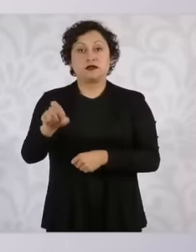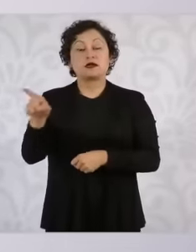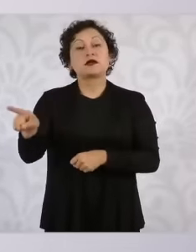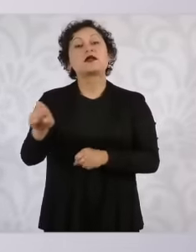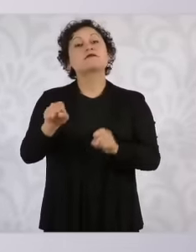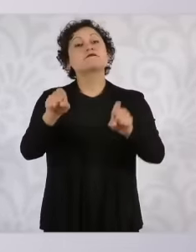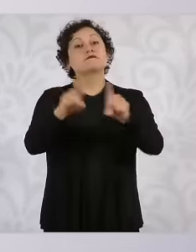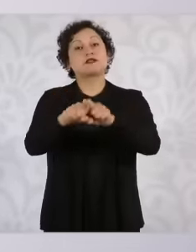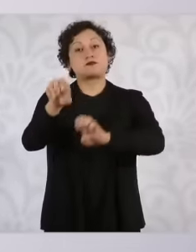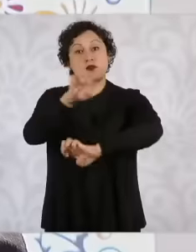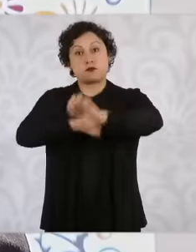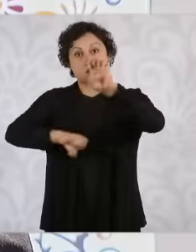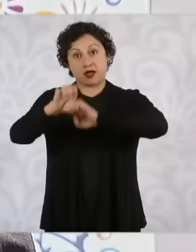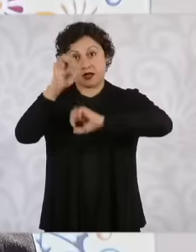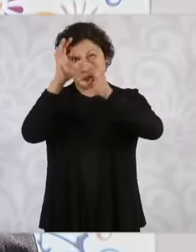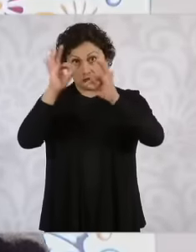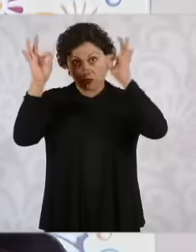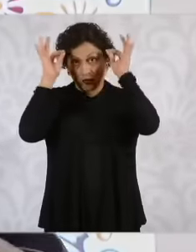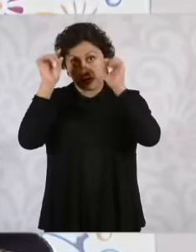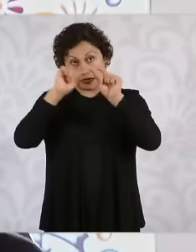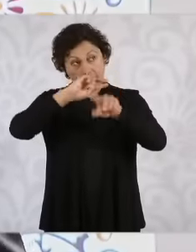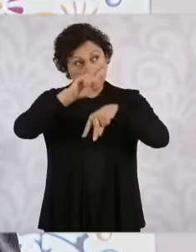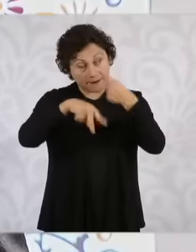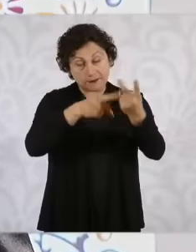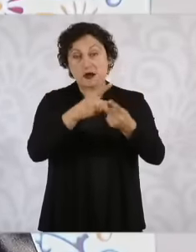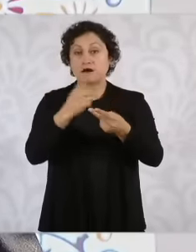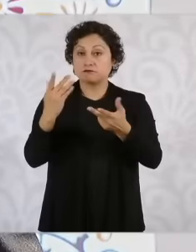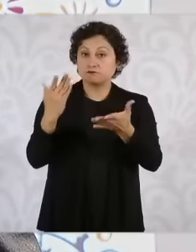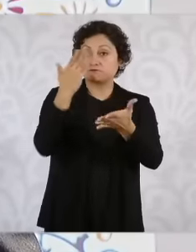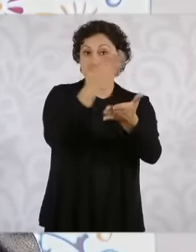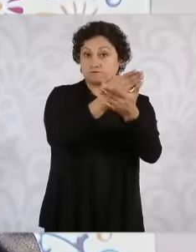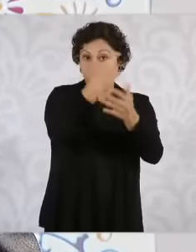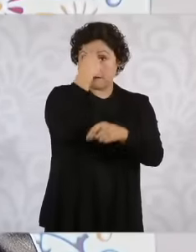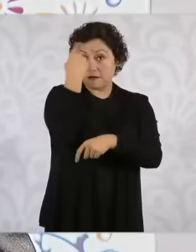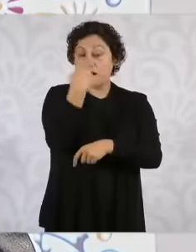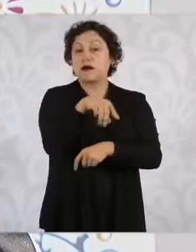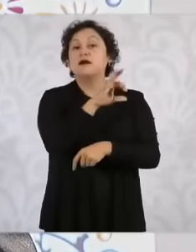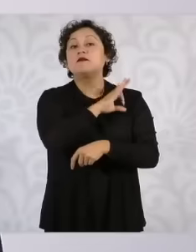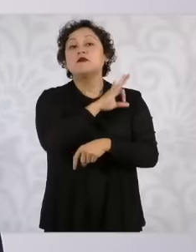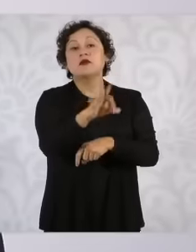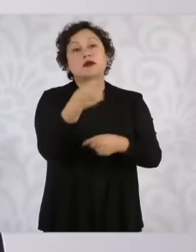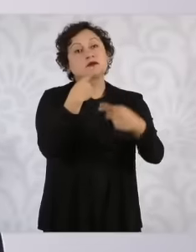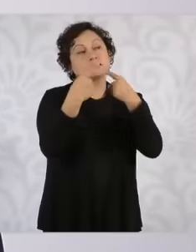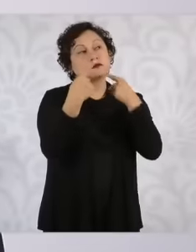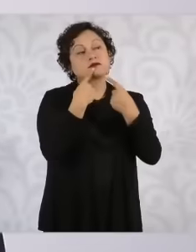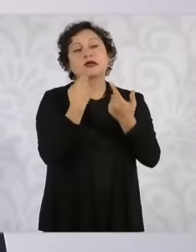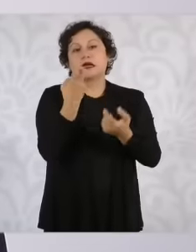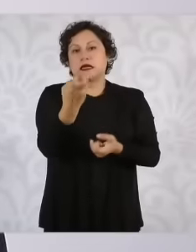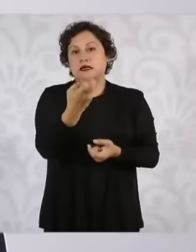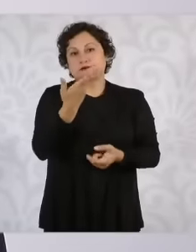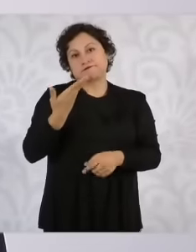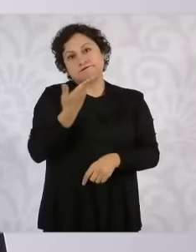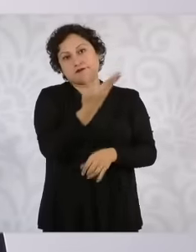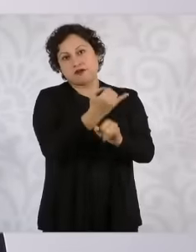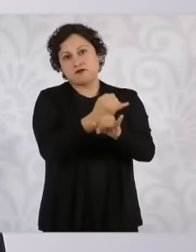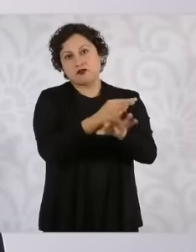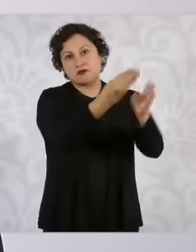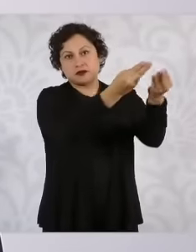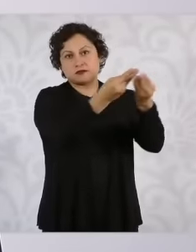the chancellery and it is one of the issues. As far as I know, there is no investigation at this time,